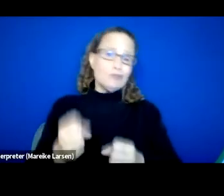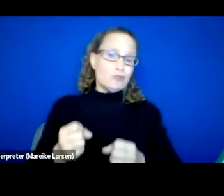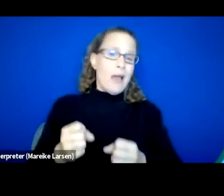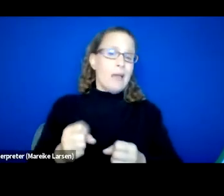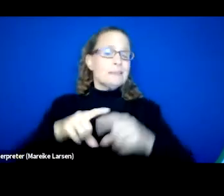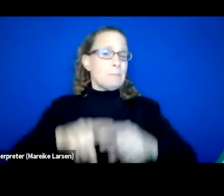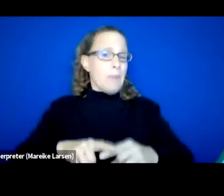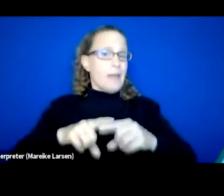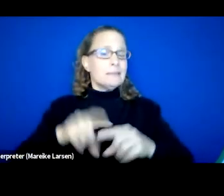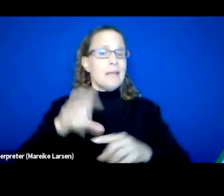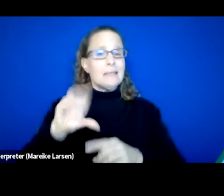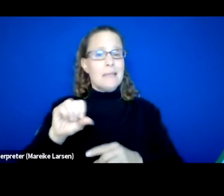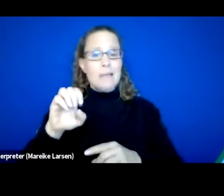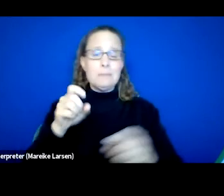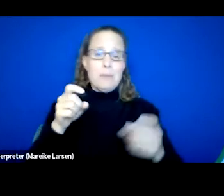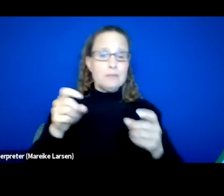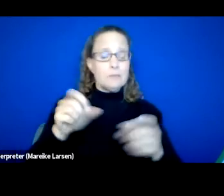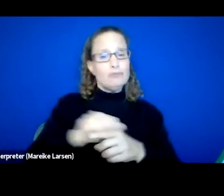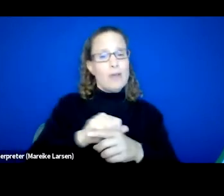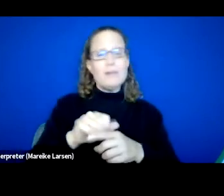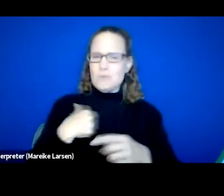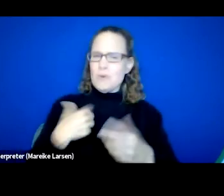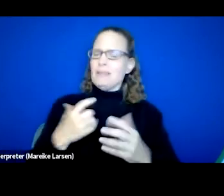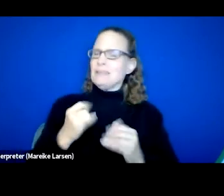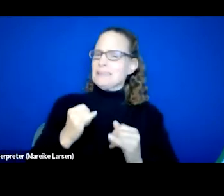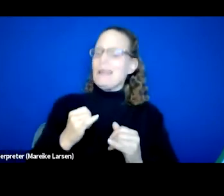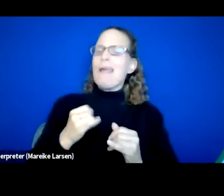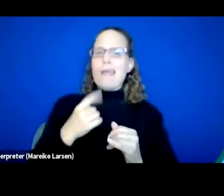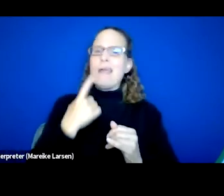we wanna have the same practice incorporated